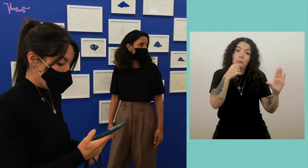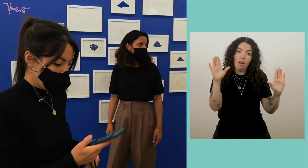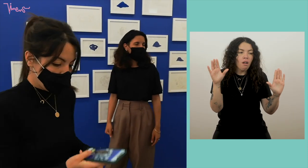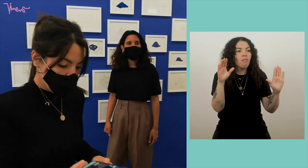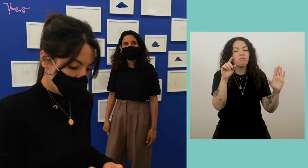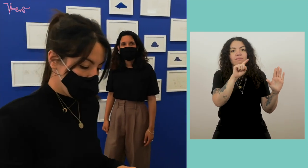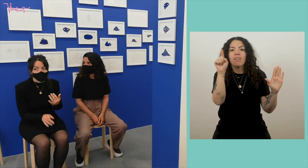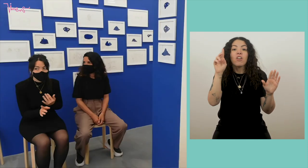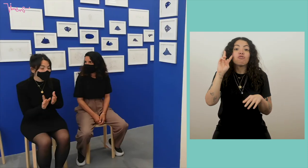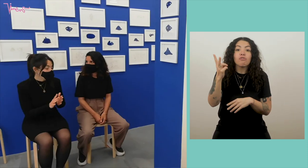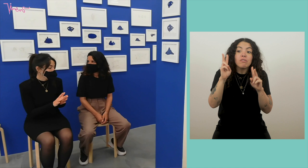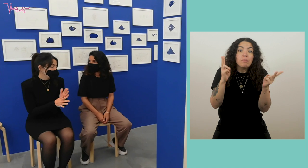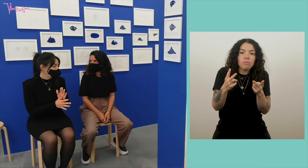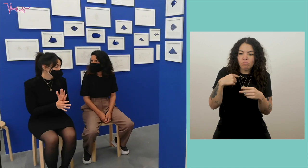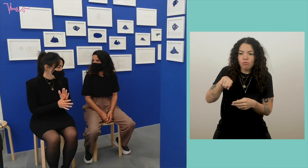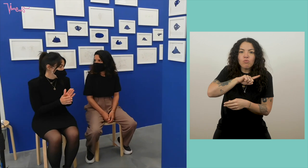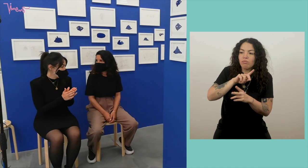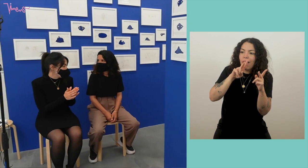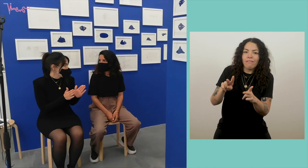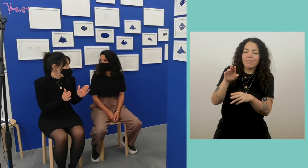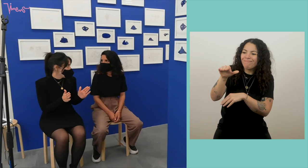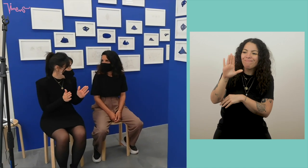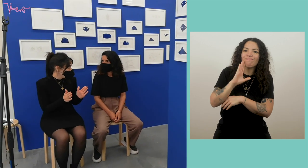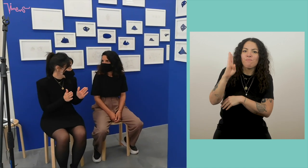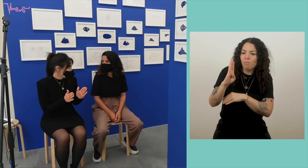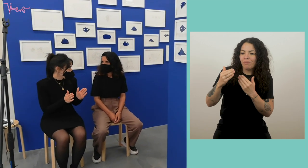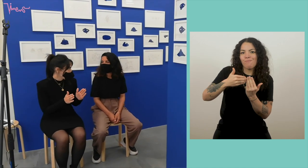and generally we ask for a plain background. But there, for once, we still have.